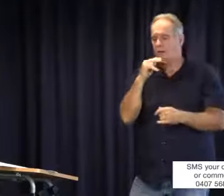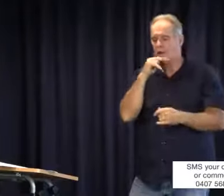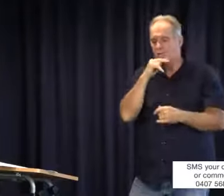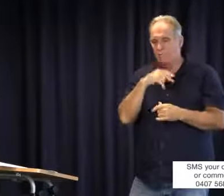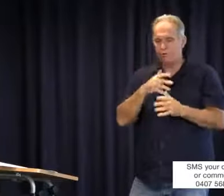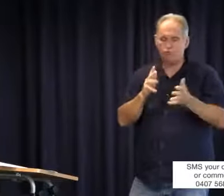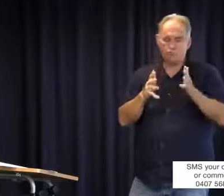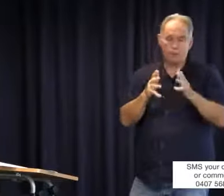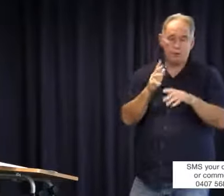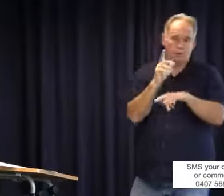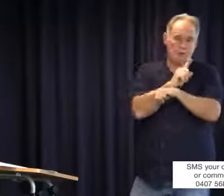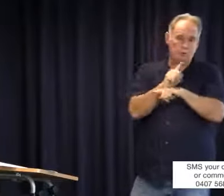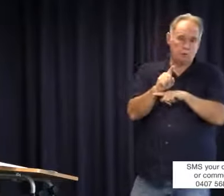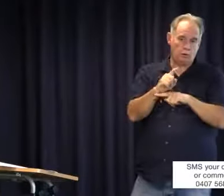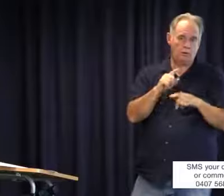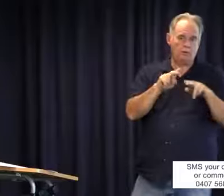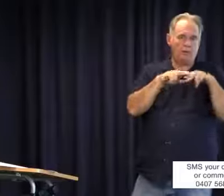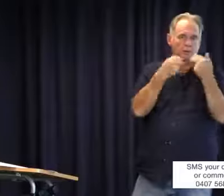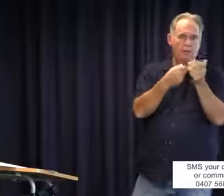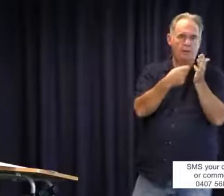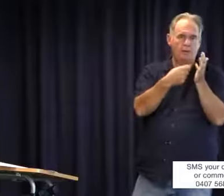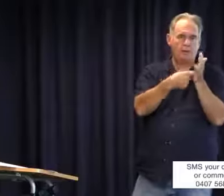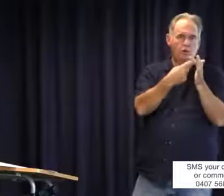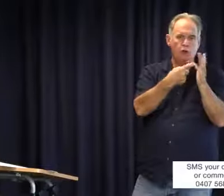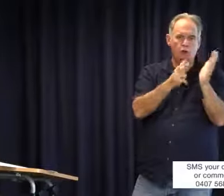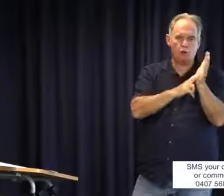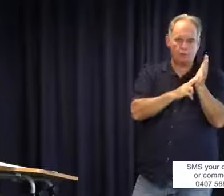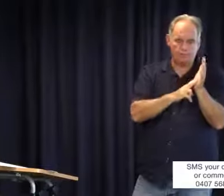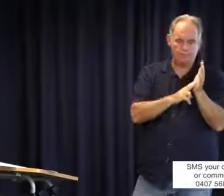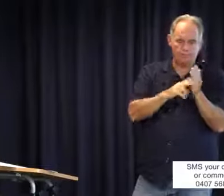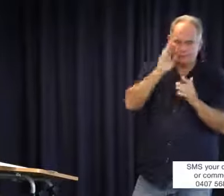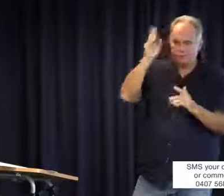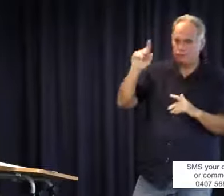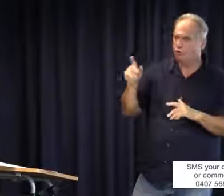thing, thinking about family conversations I was having a conversation last week within